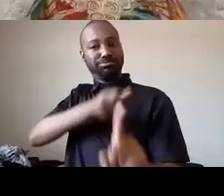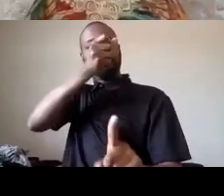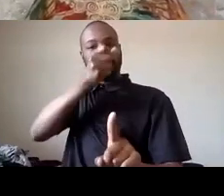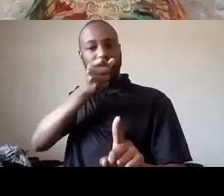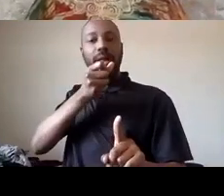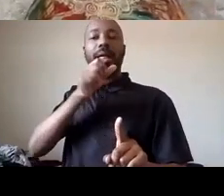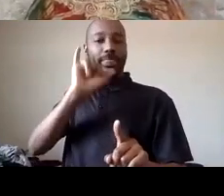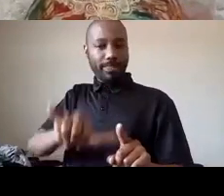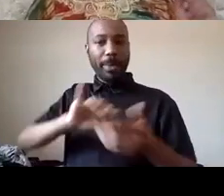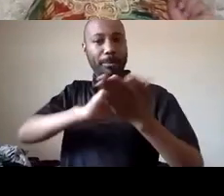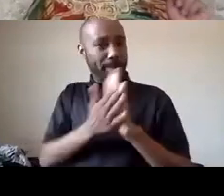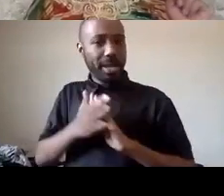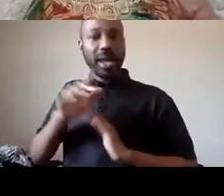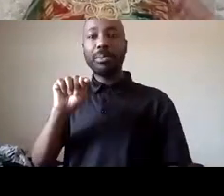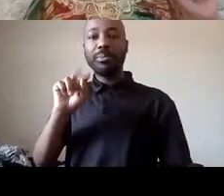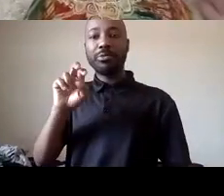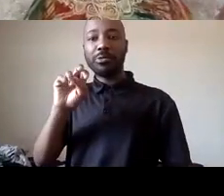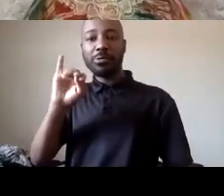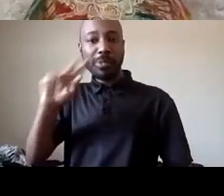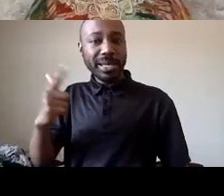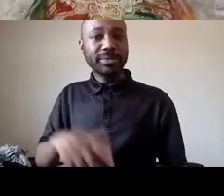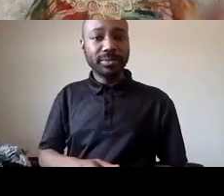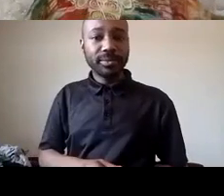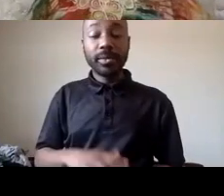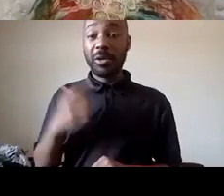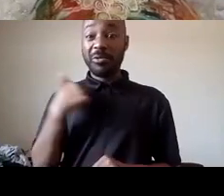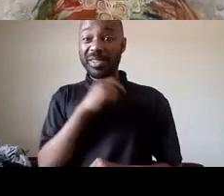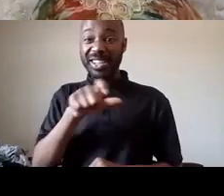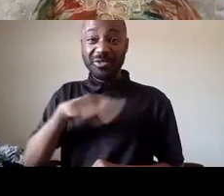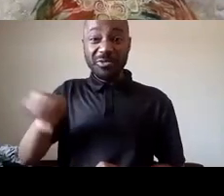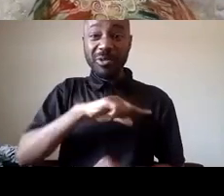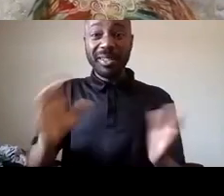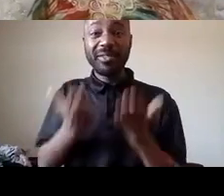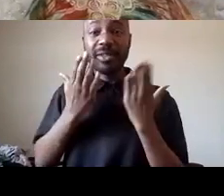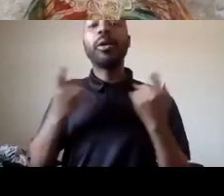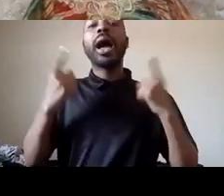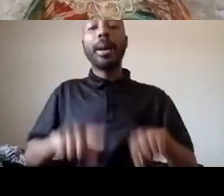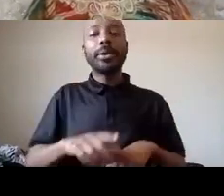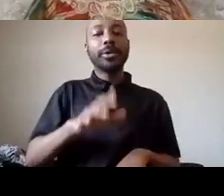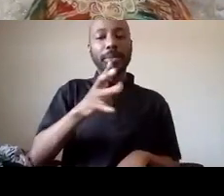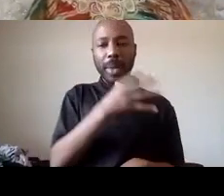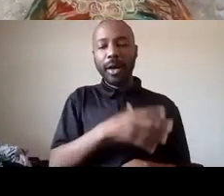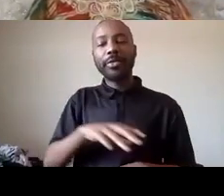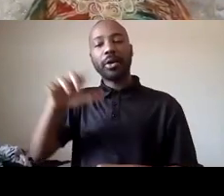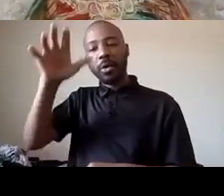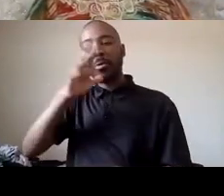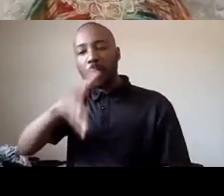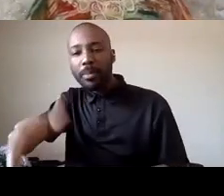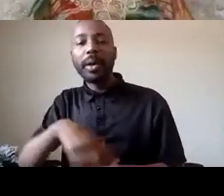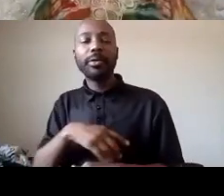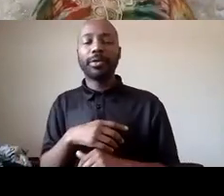to lift that up and when your mother or grandmother or your neighbor says why do you say defund the police or why